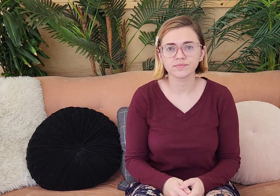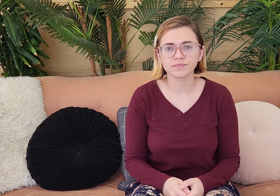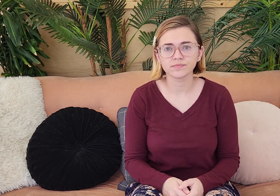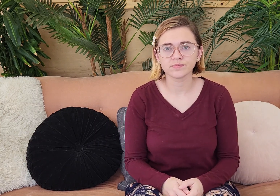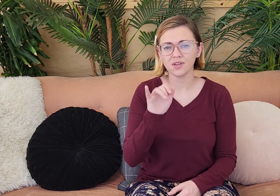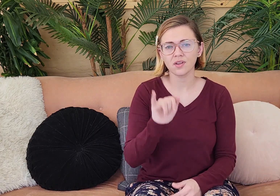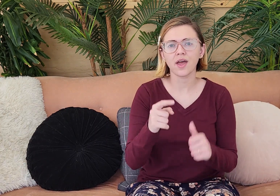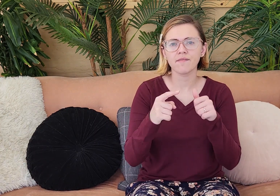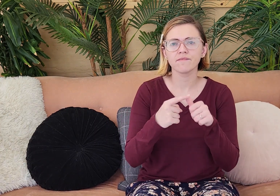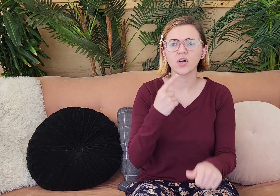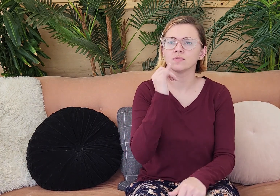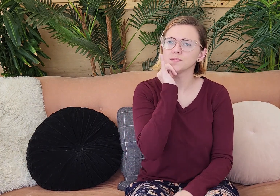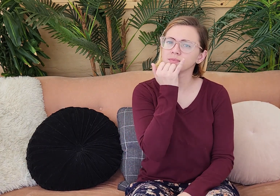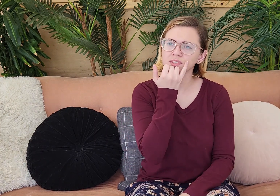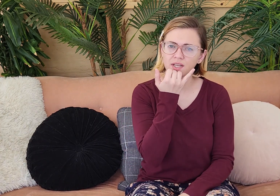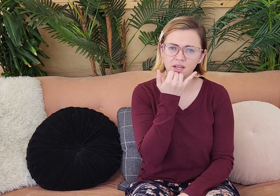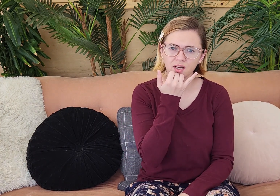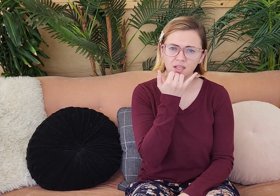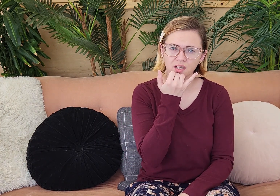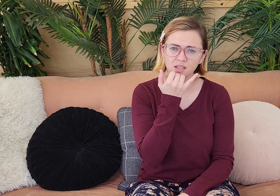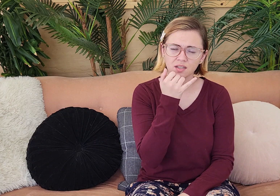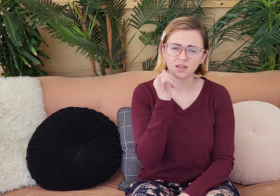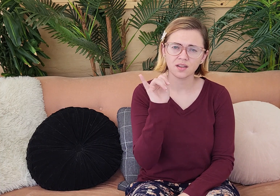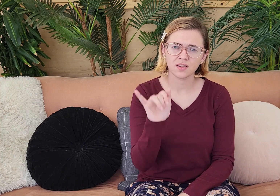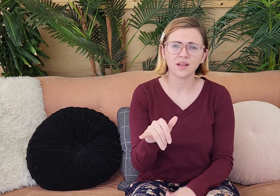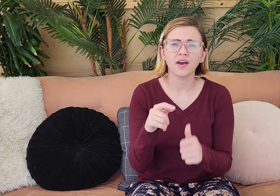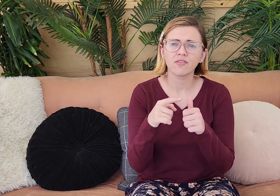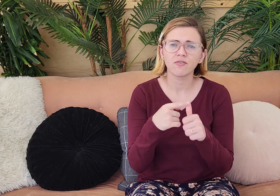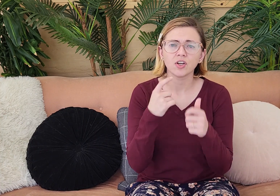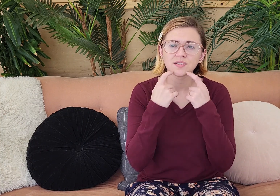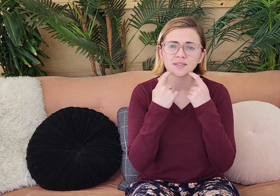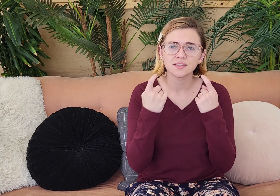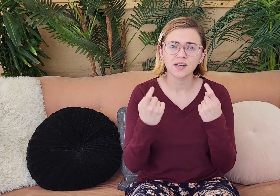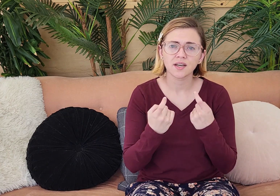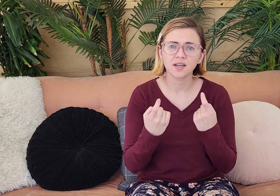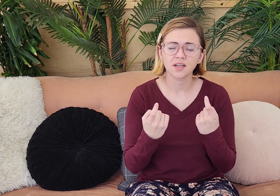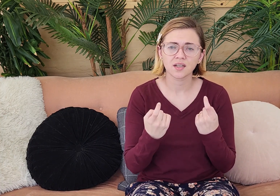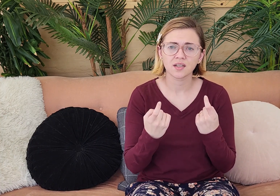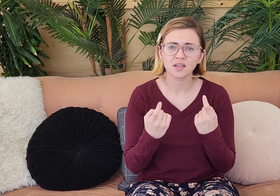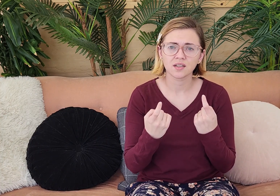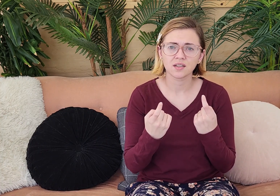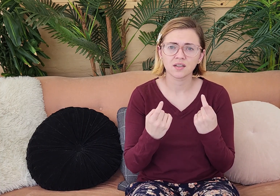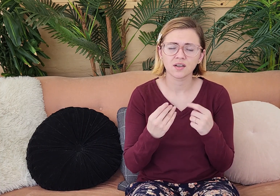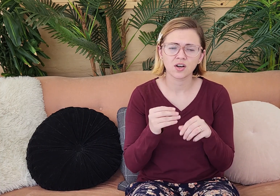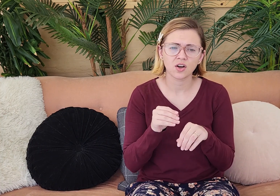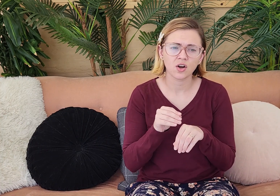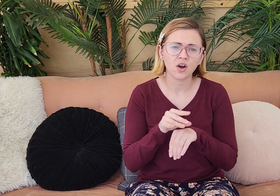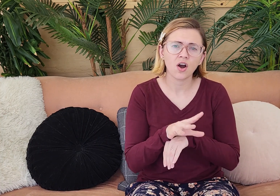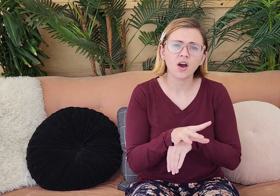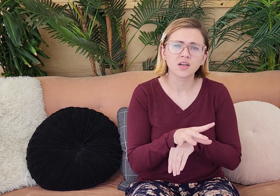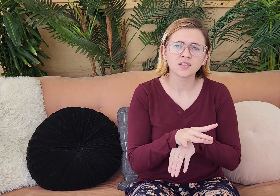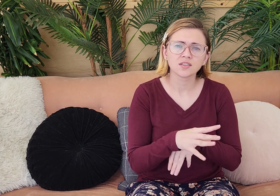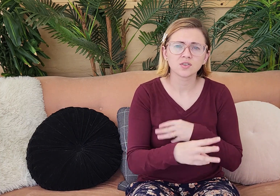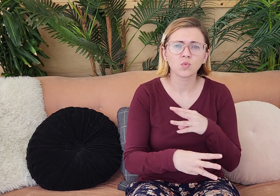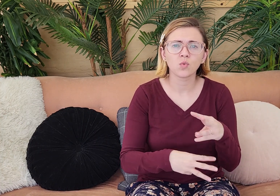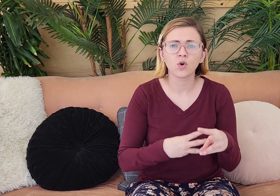sins. So that first mistake, that first sin,